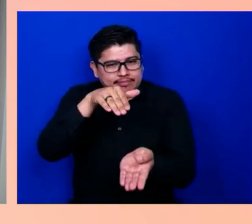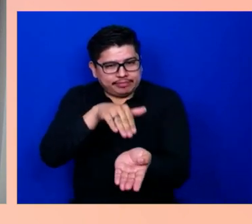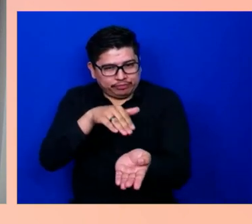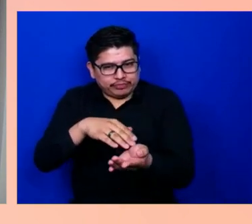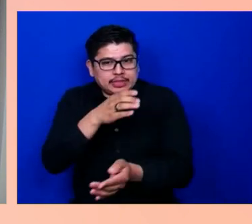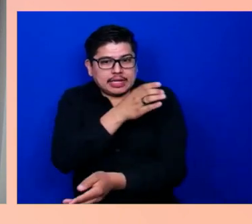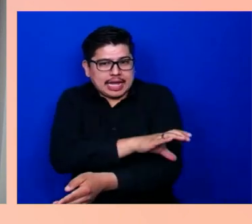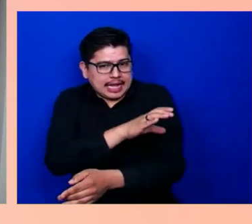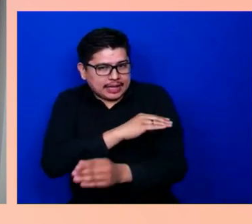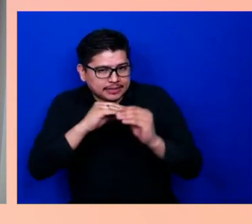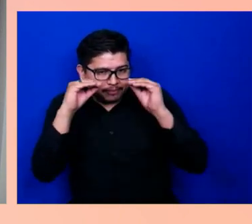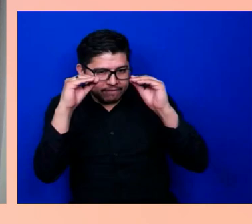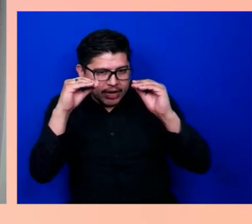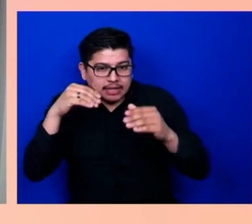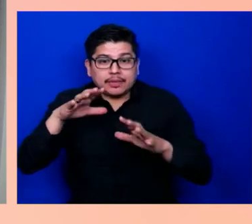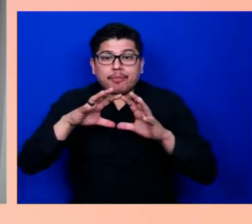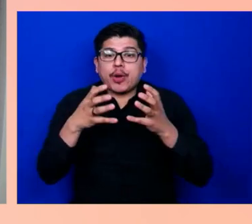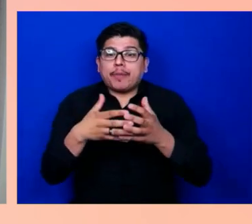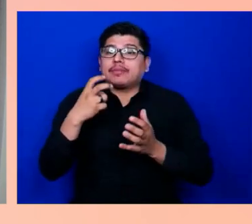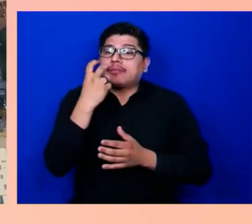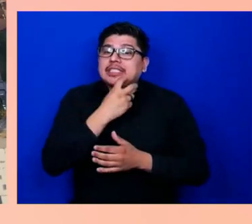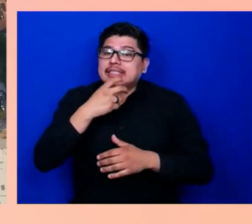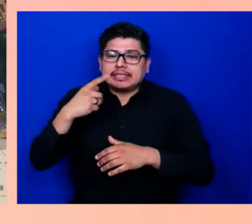the University of Illinois in Urbana-Champaign.